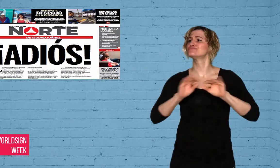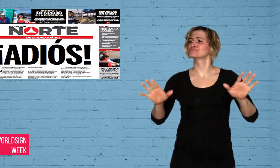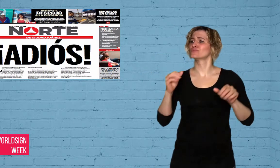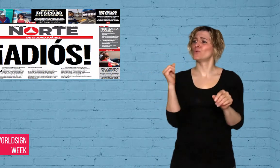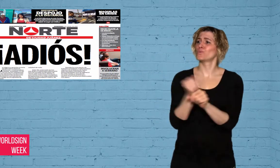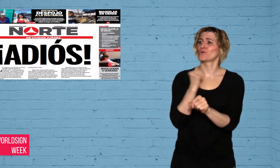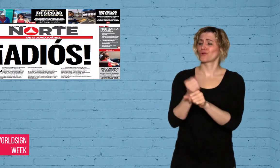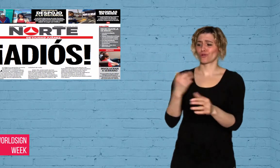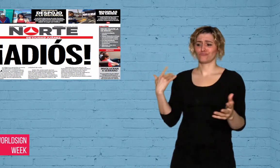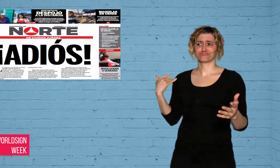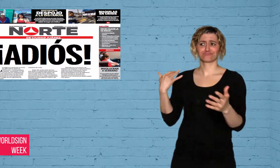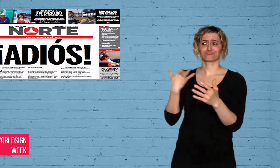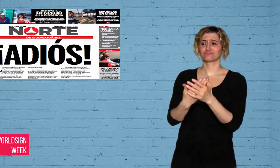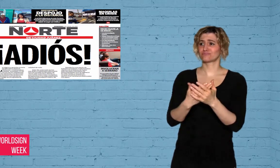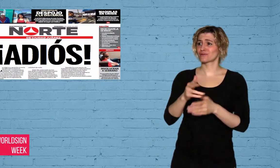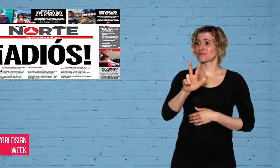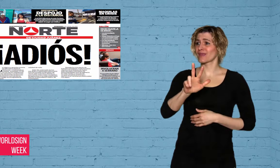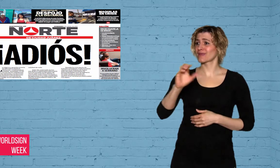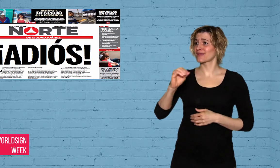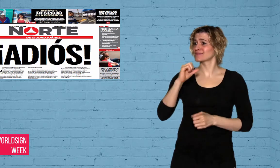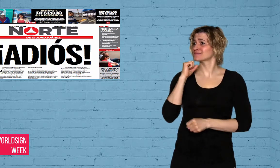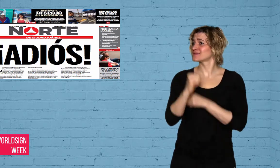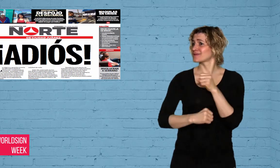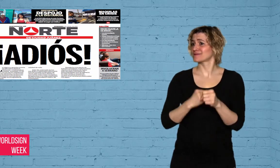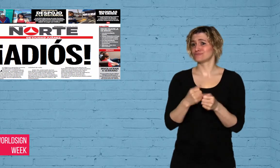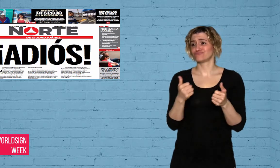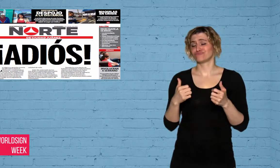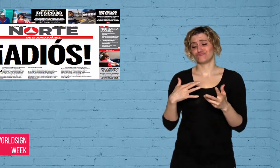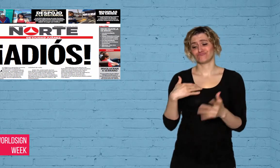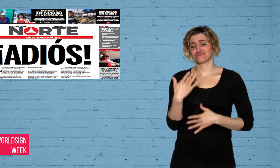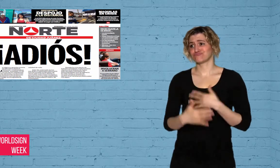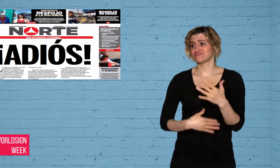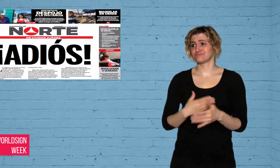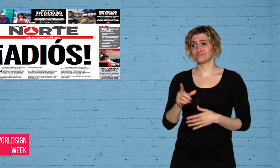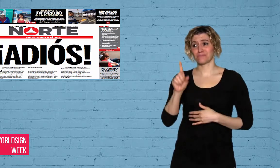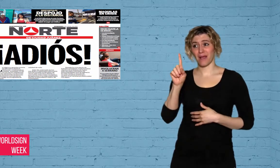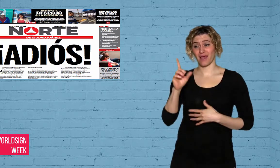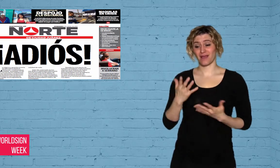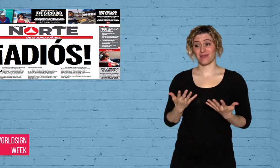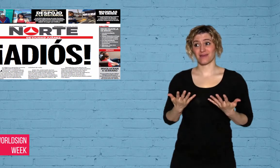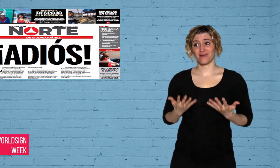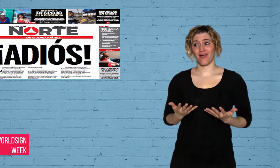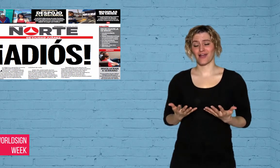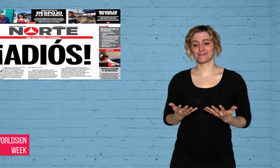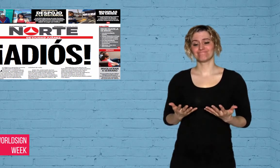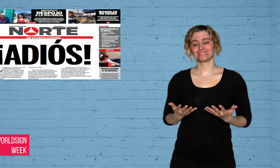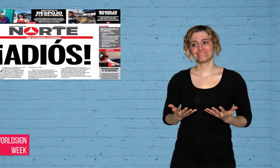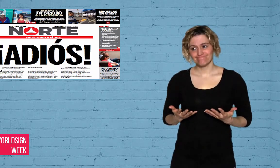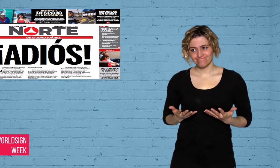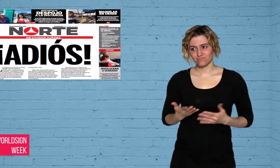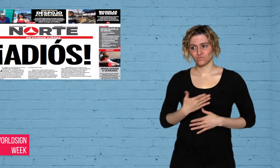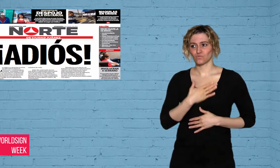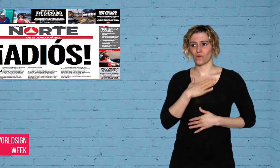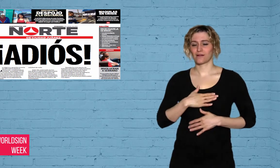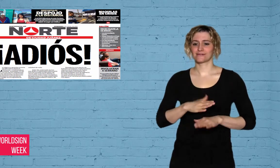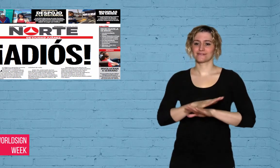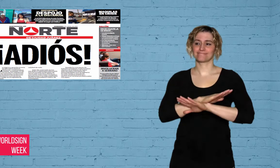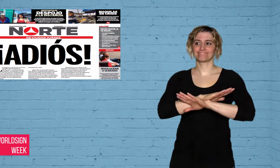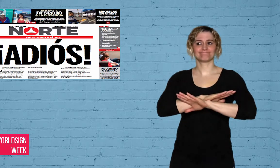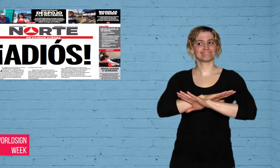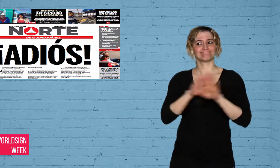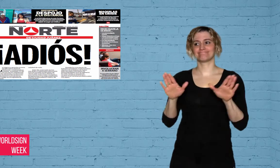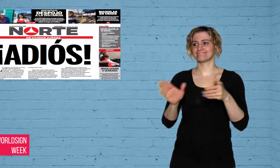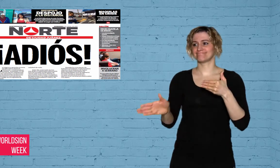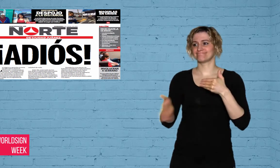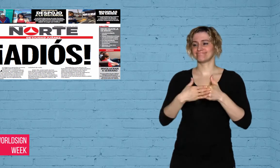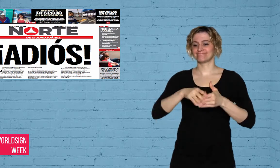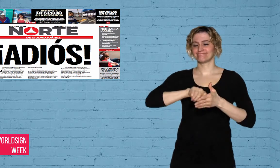newspaper Norte has shut down as result